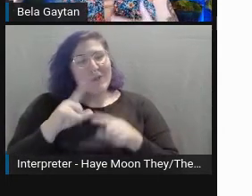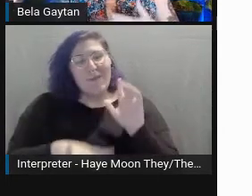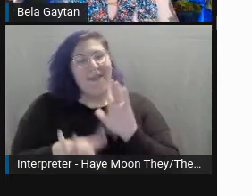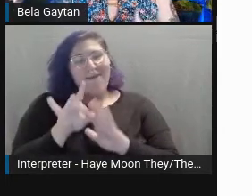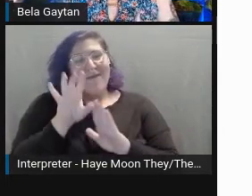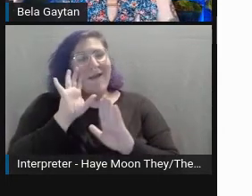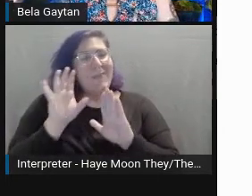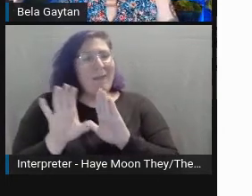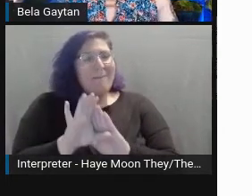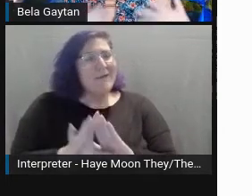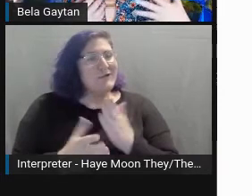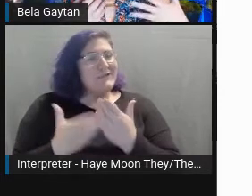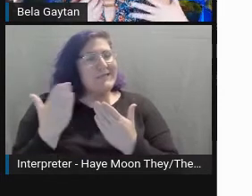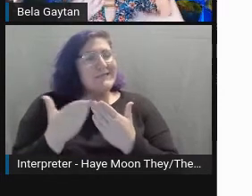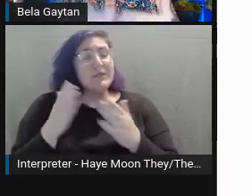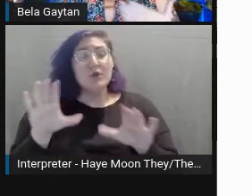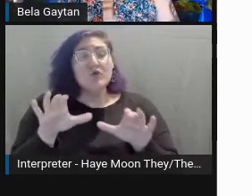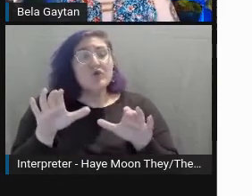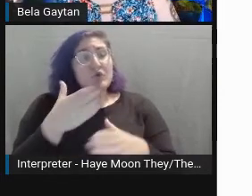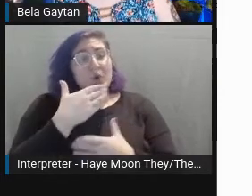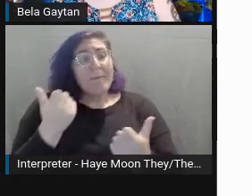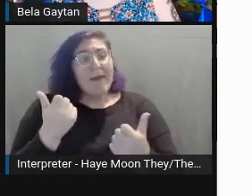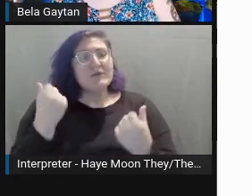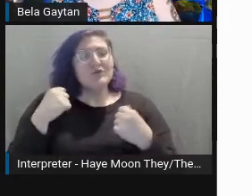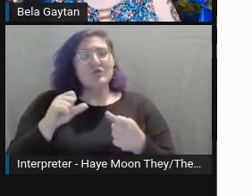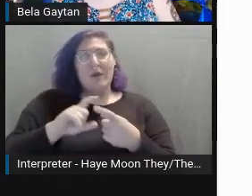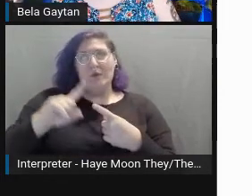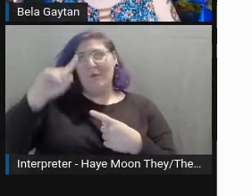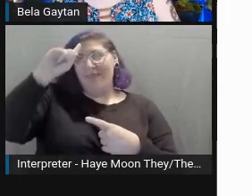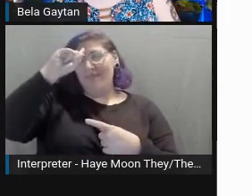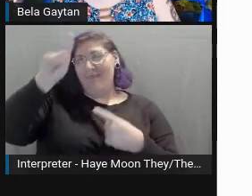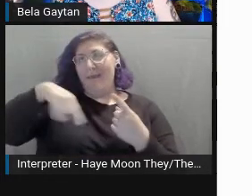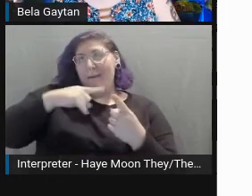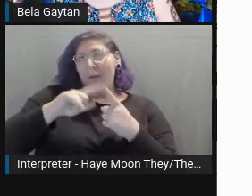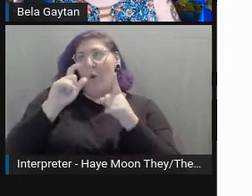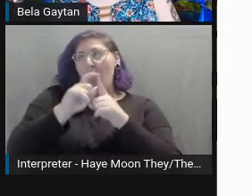Do your best, try to think of keywords that you can put in there